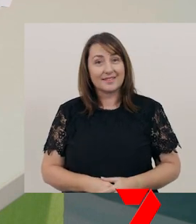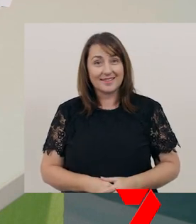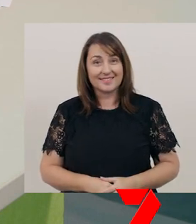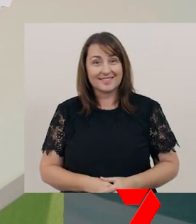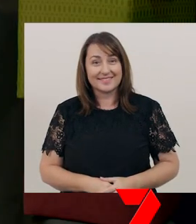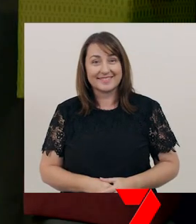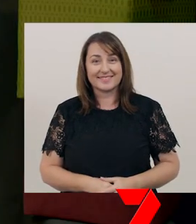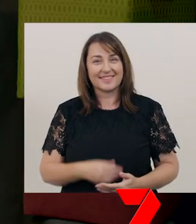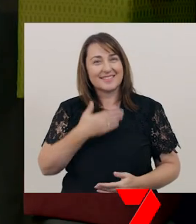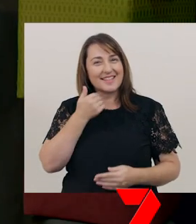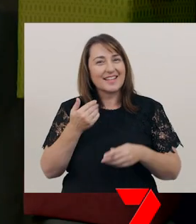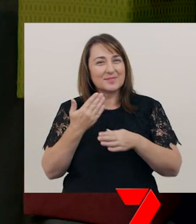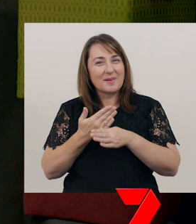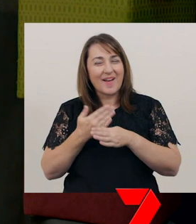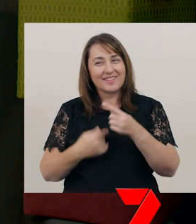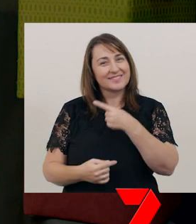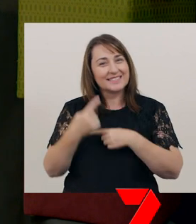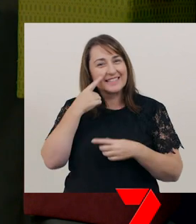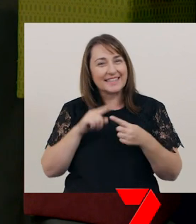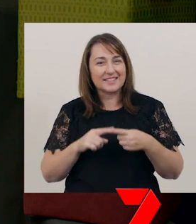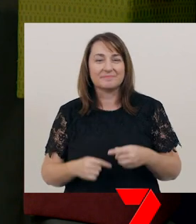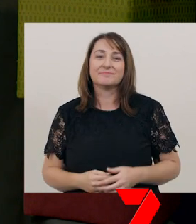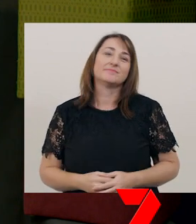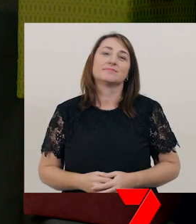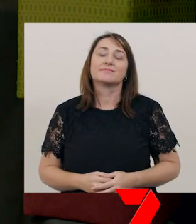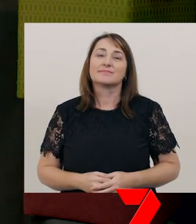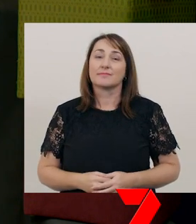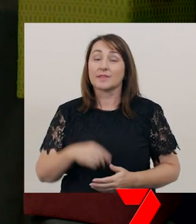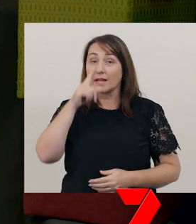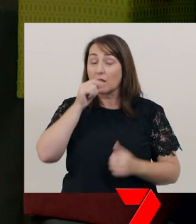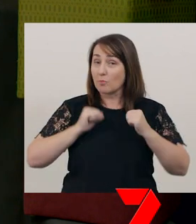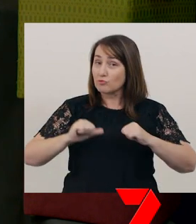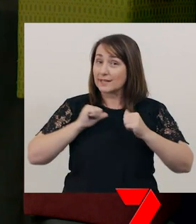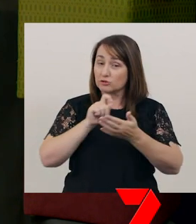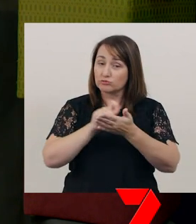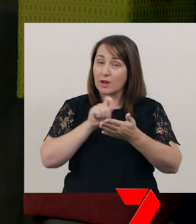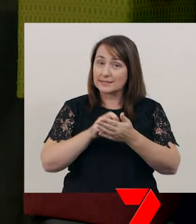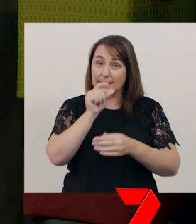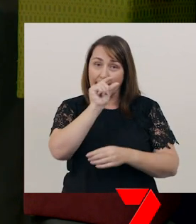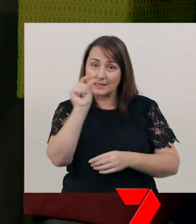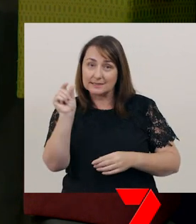Nice work. You can also write letters using playdough.